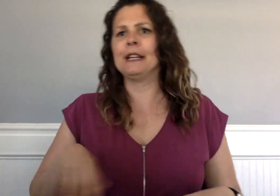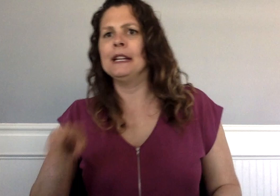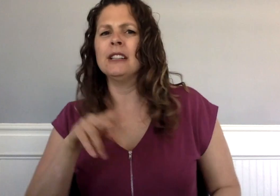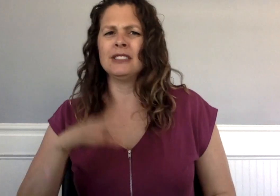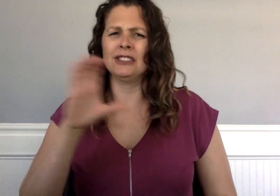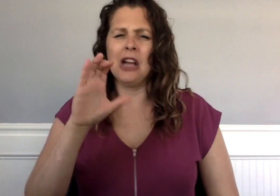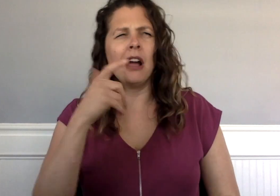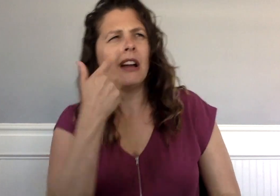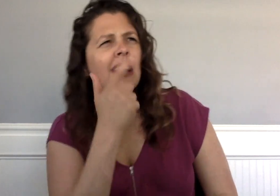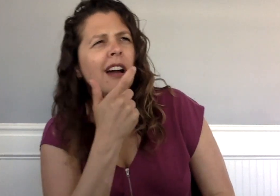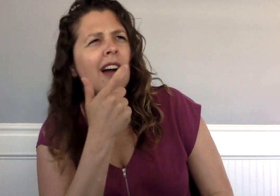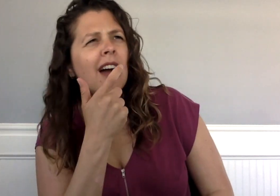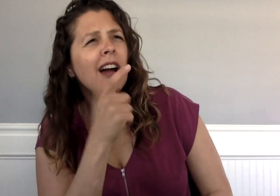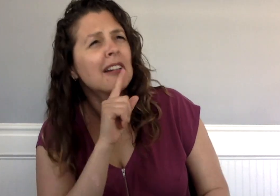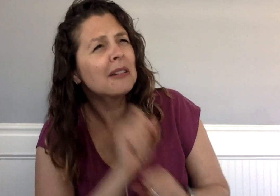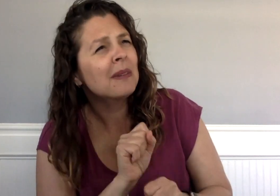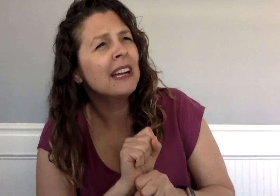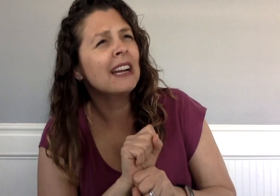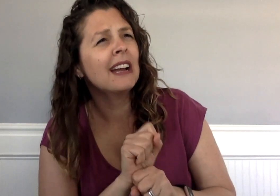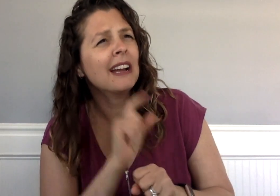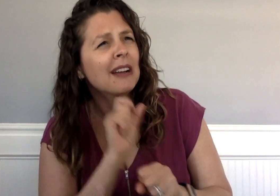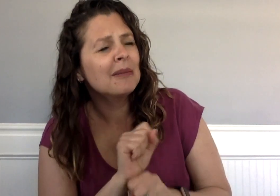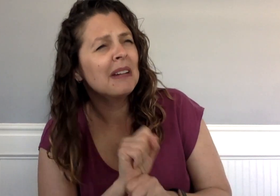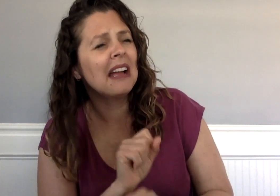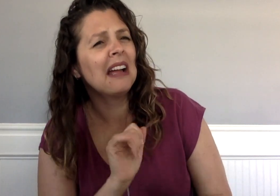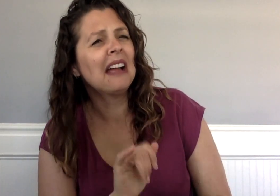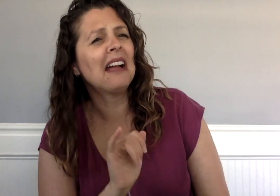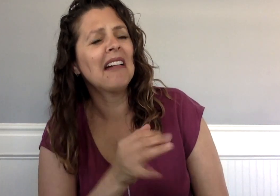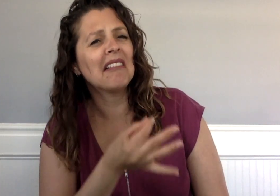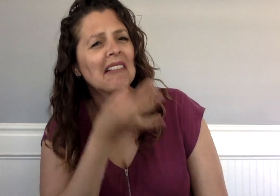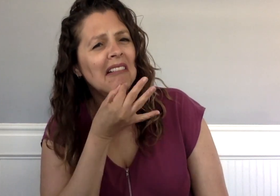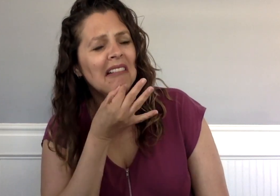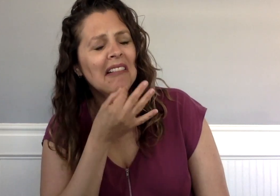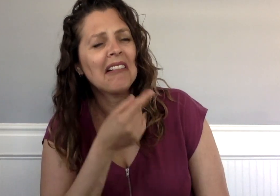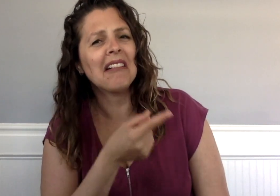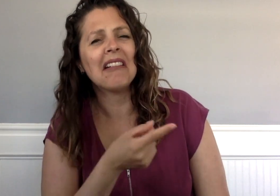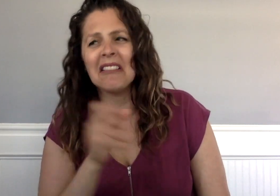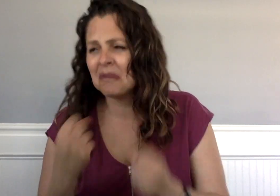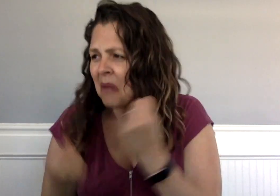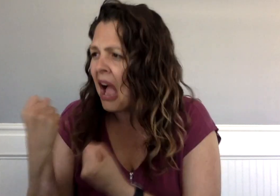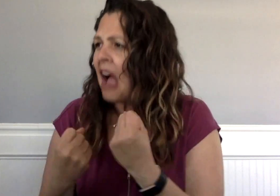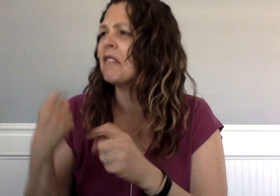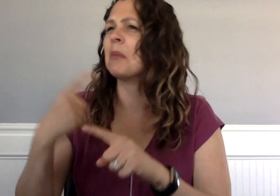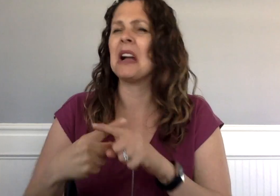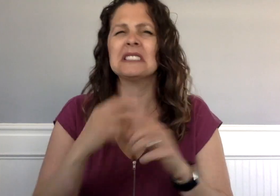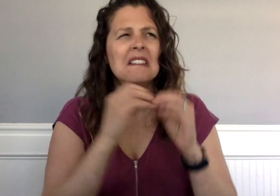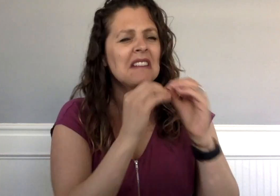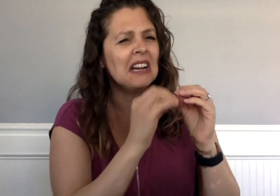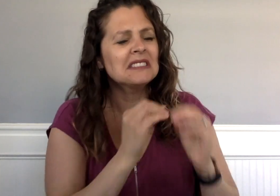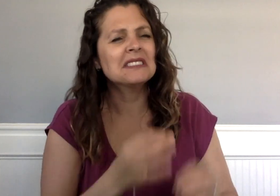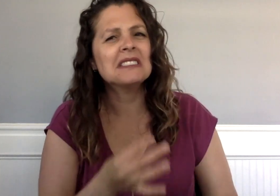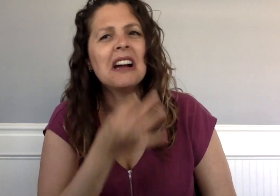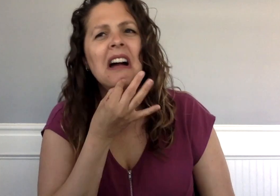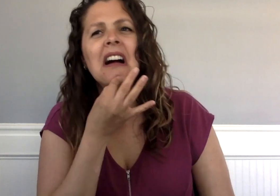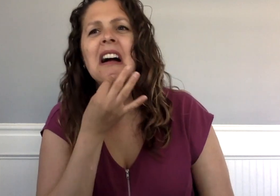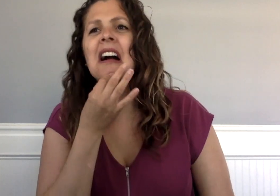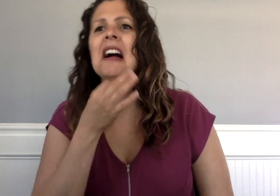Charlie watched, wondering how Herman could be both a taxi driver and a TV antenna repairman.